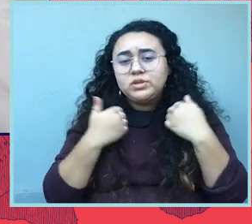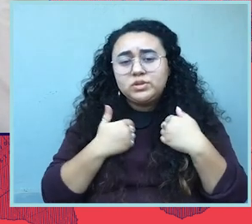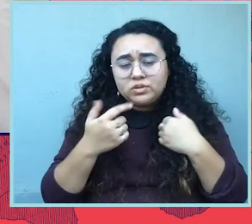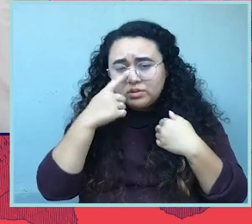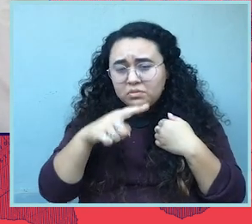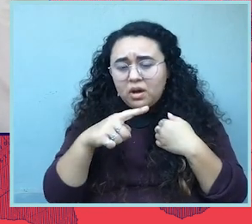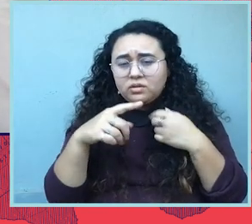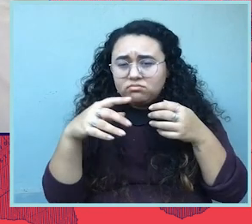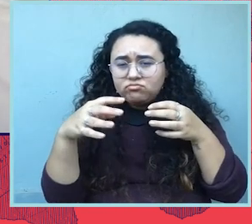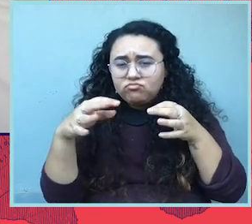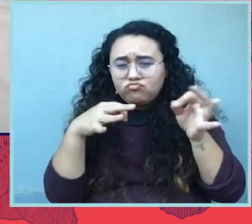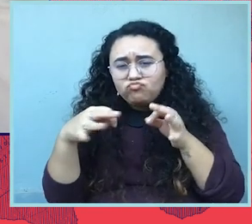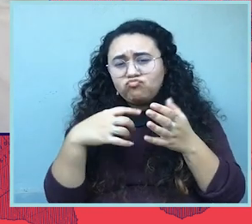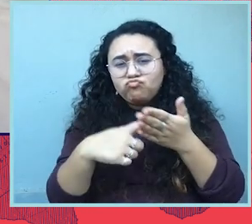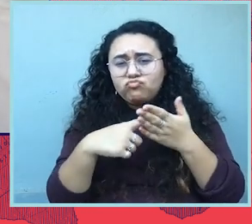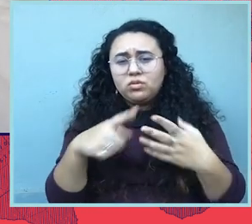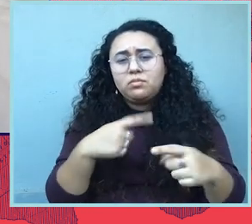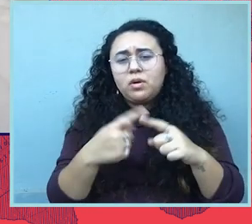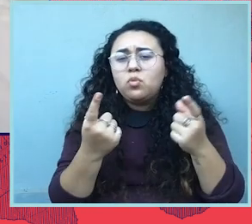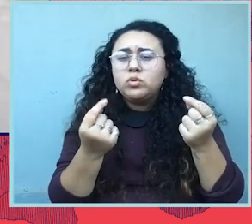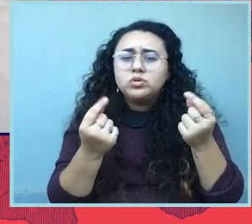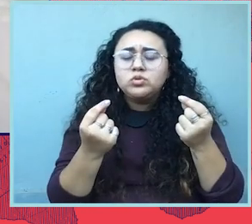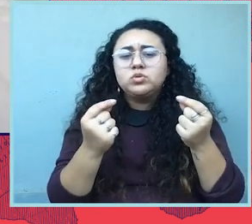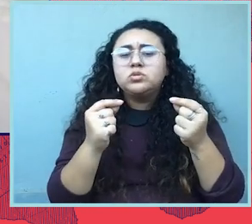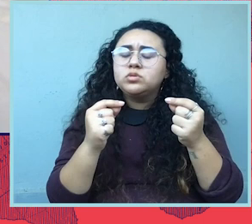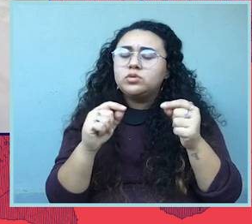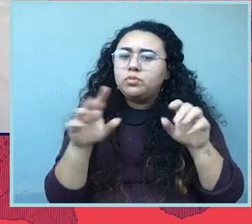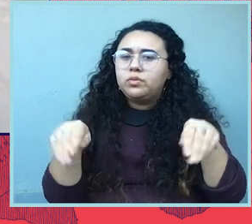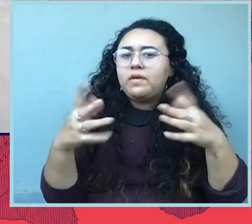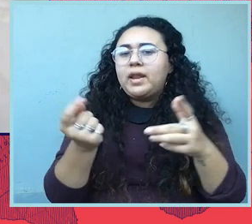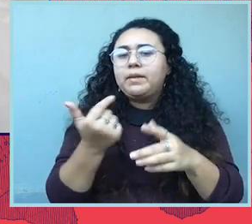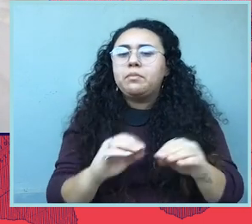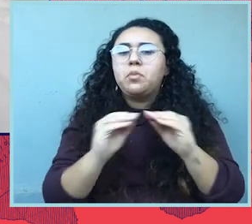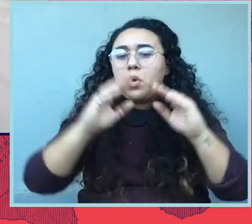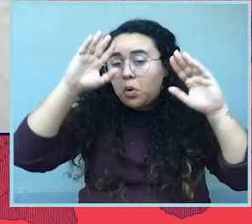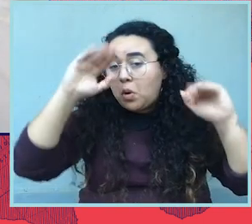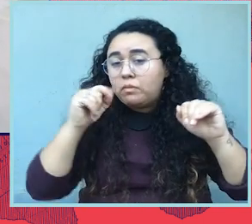Can you talk a little bit about what we are doing to give people a little bit of hope?